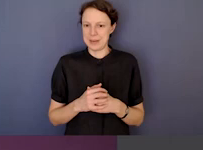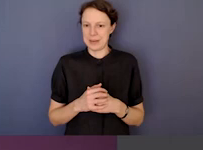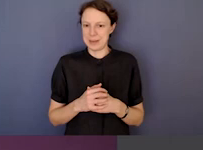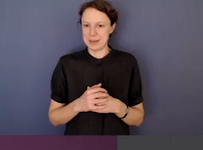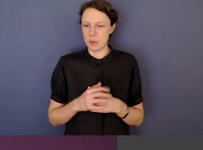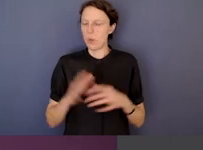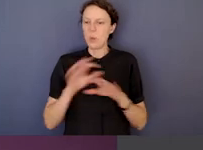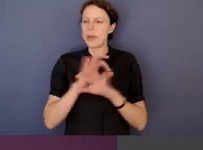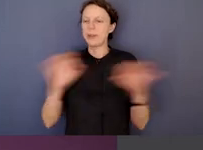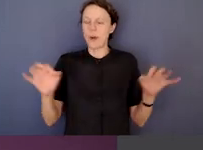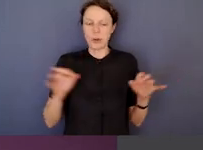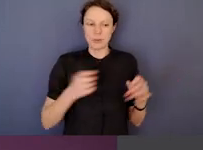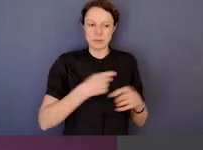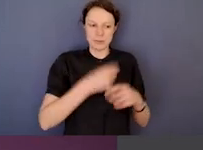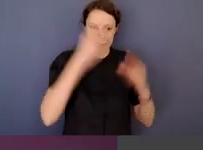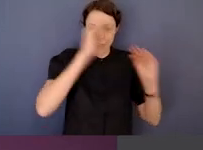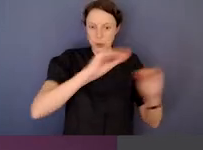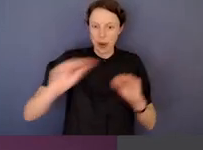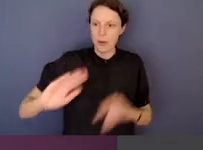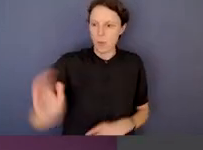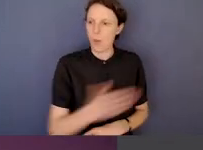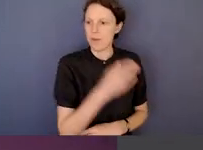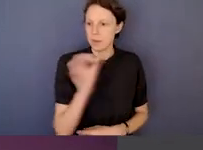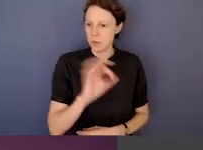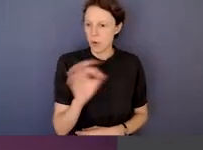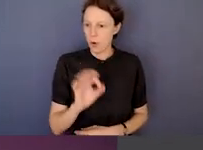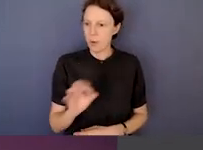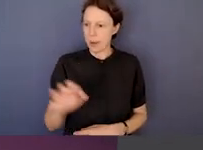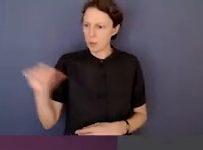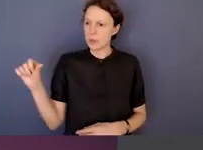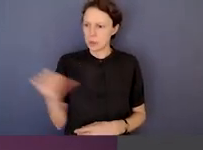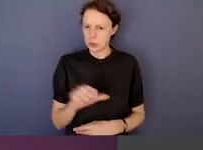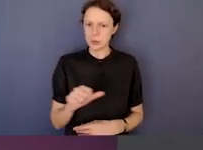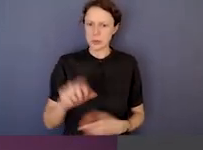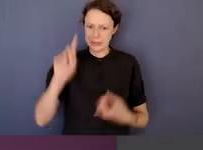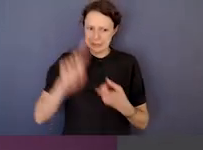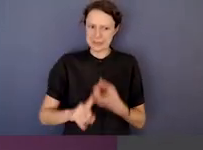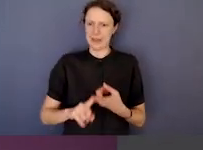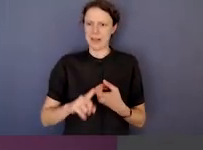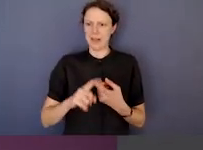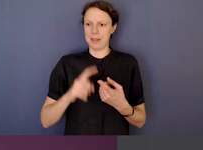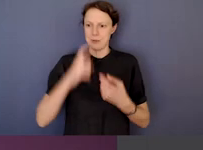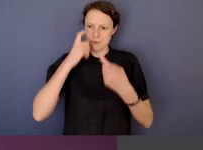that doesn't mean that we shouldn't keep trying, sort of keep cranking it out, and they keep having seminars